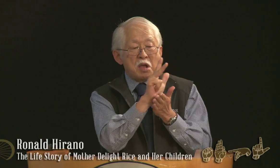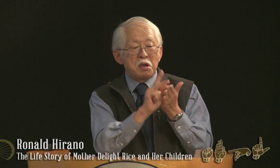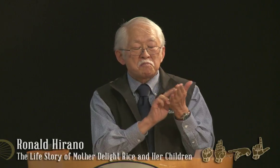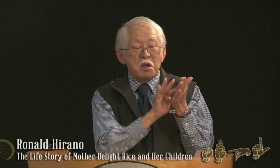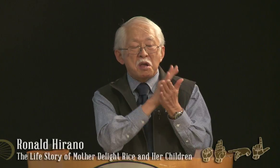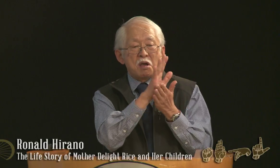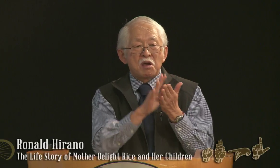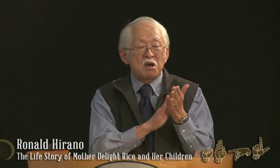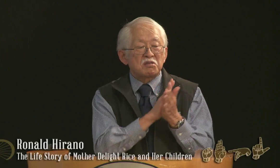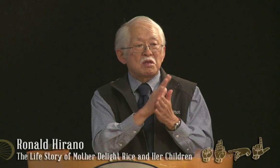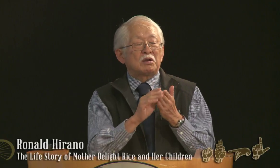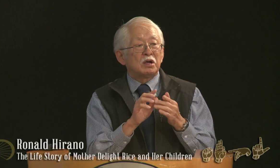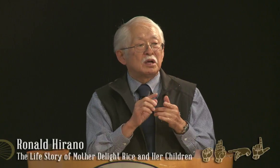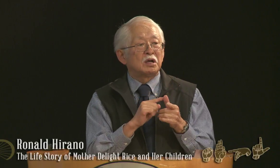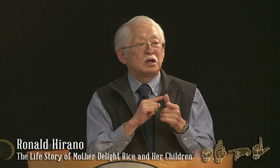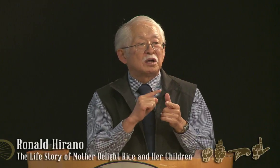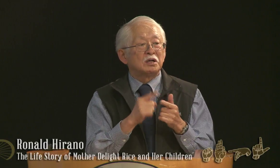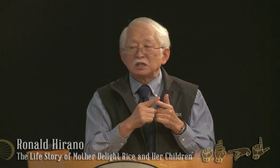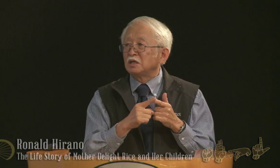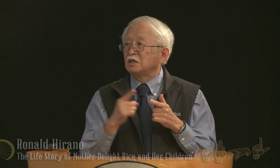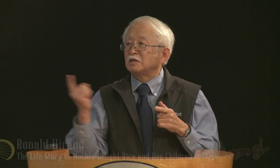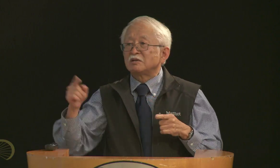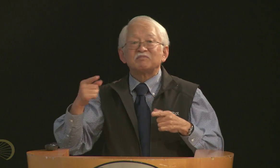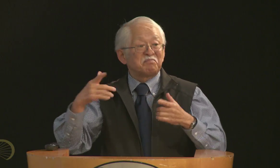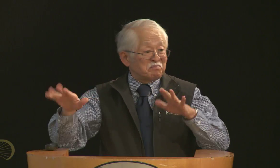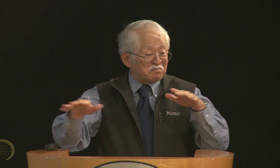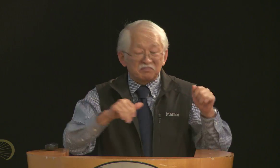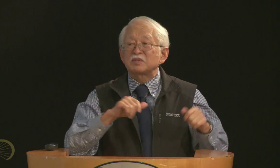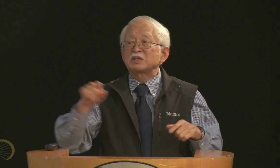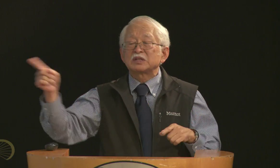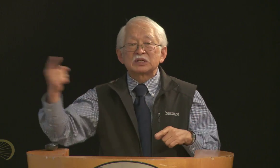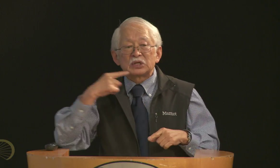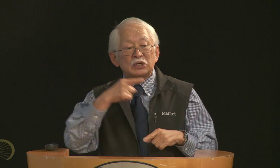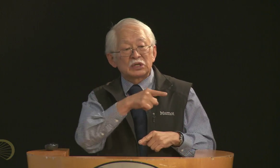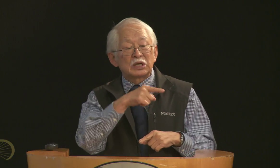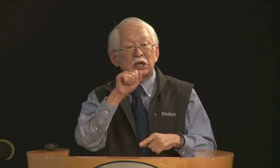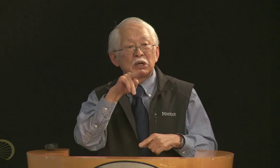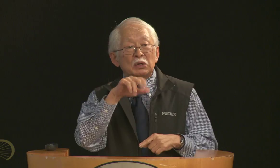and worked for several hours then.